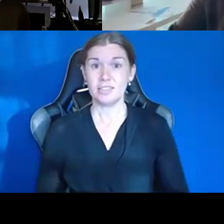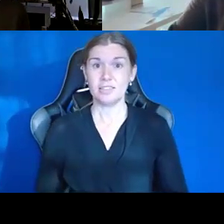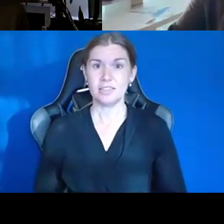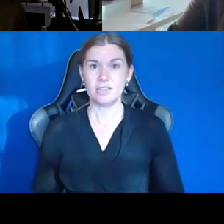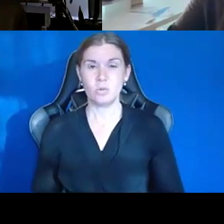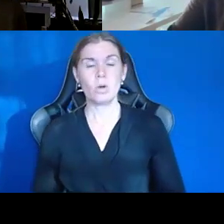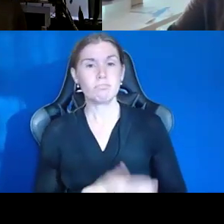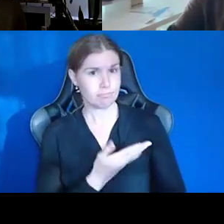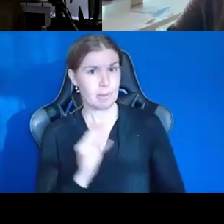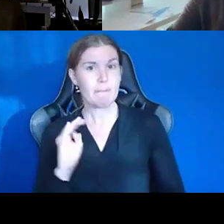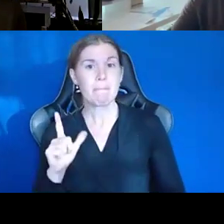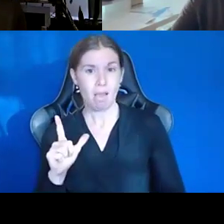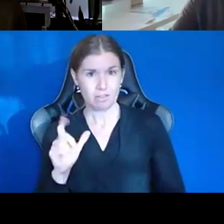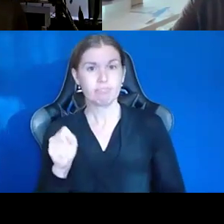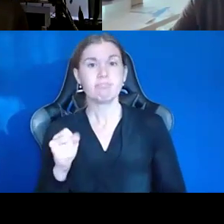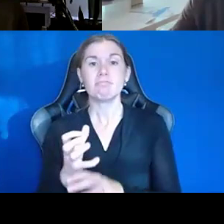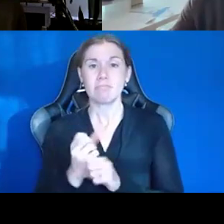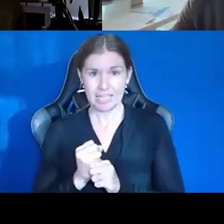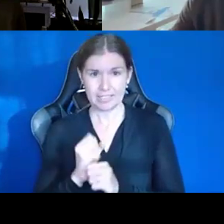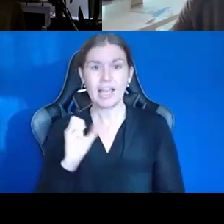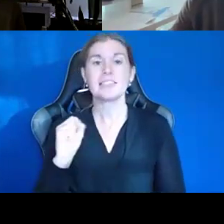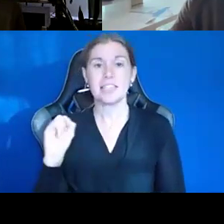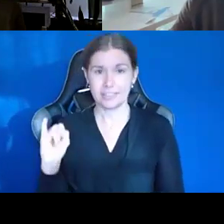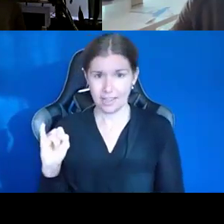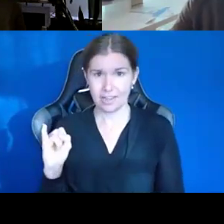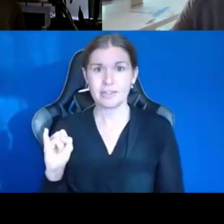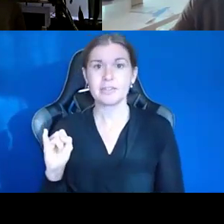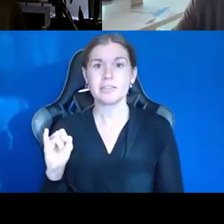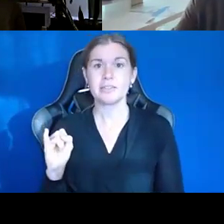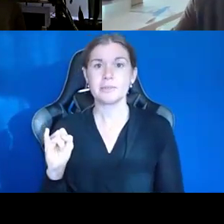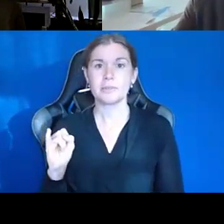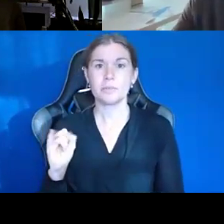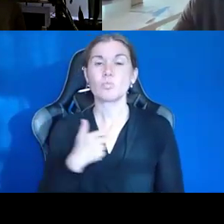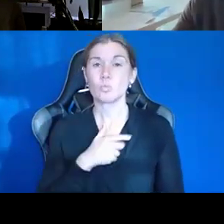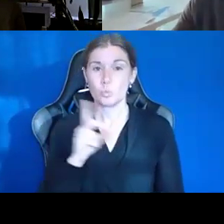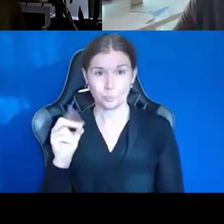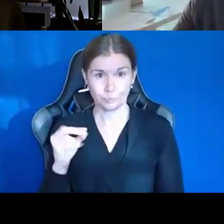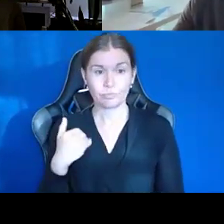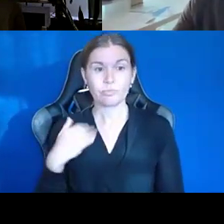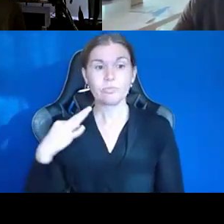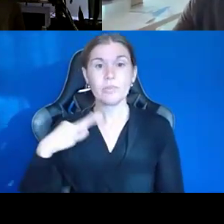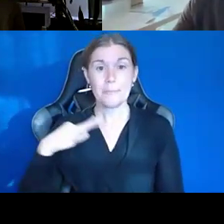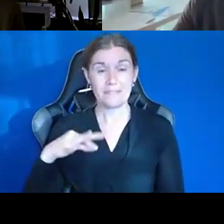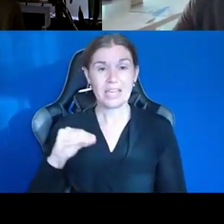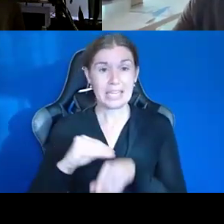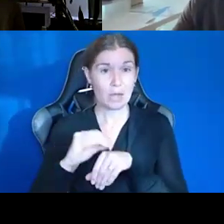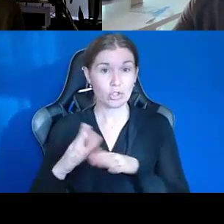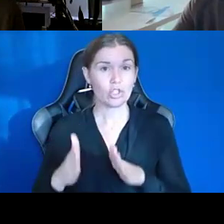Michael does get SSI. We do have benefit counselors here in Rhode Island.